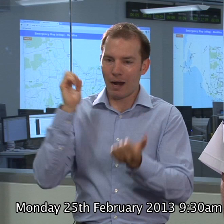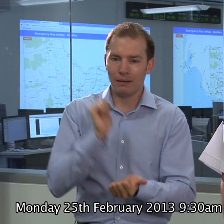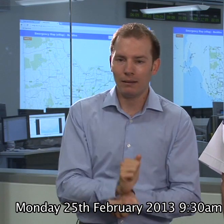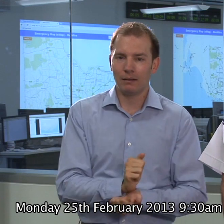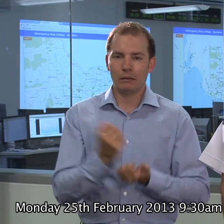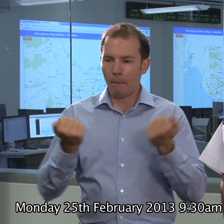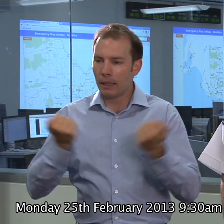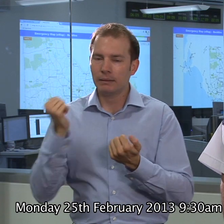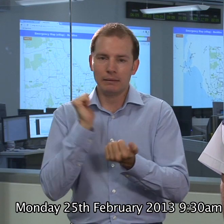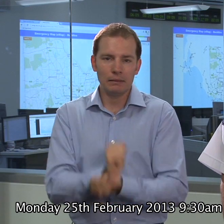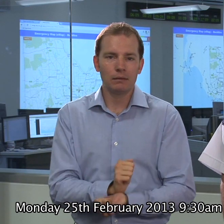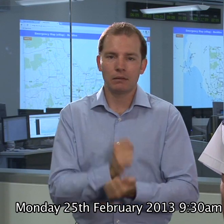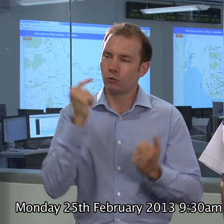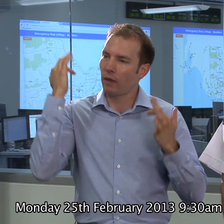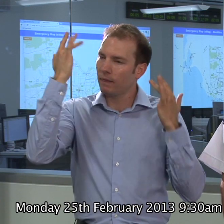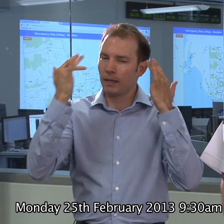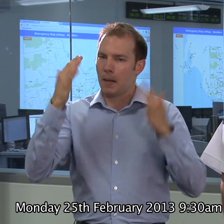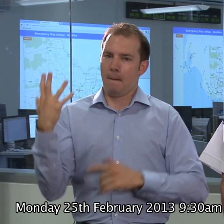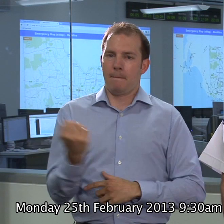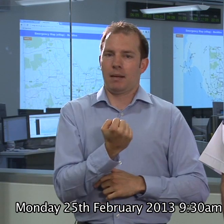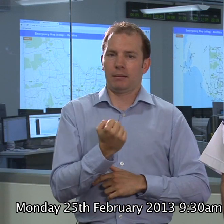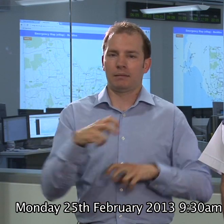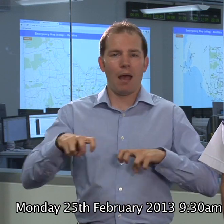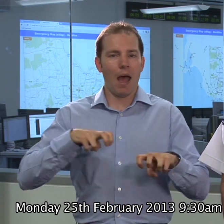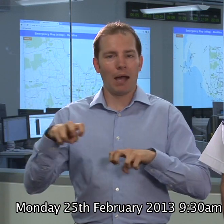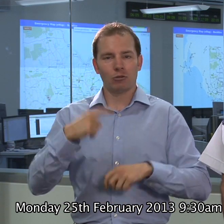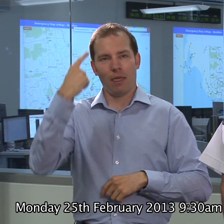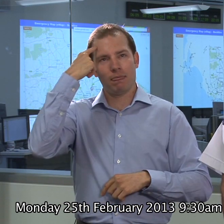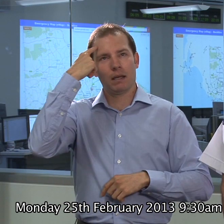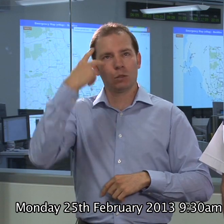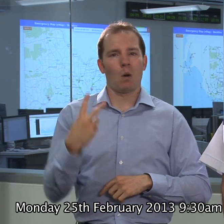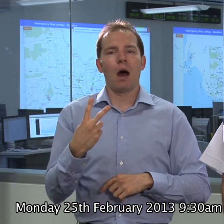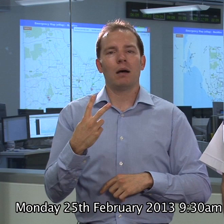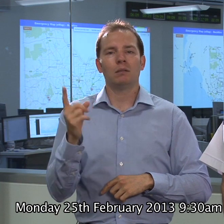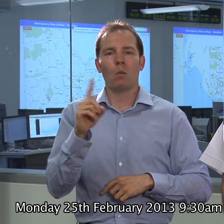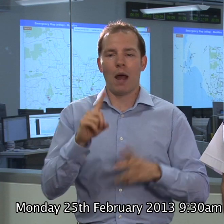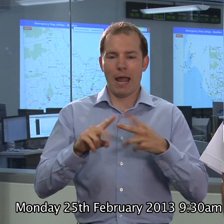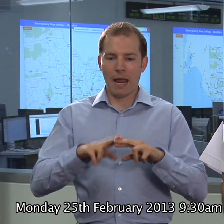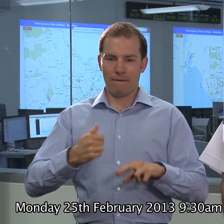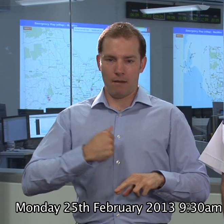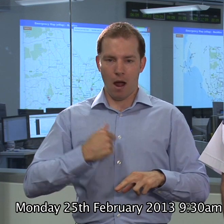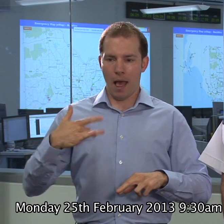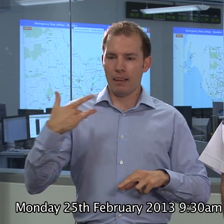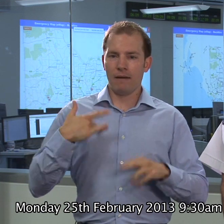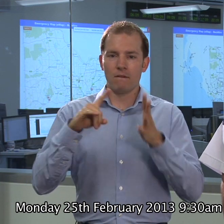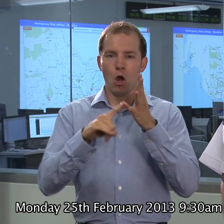So there are lots of things to think about and I think thats the action this week, is to think about what it means to be a person that lives in urban areas.